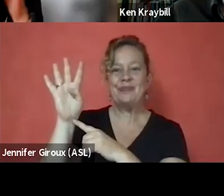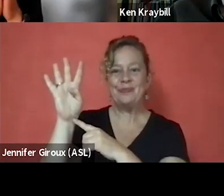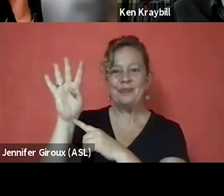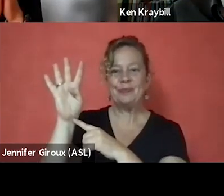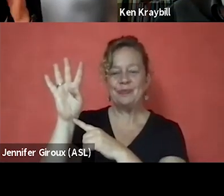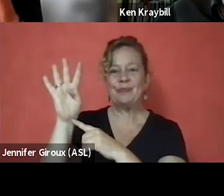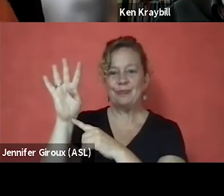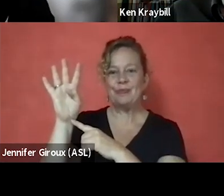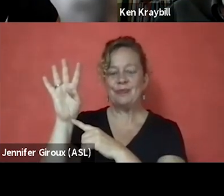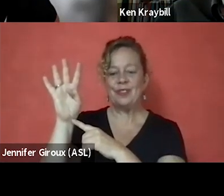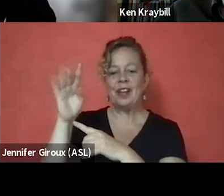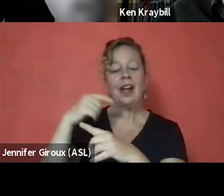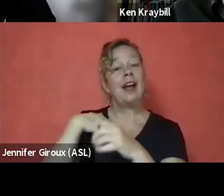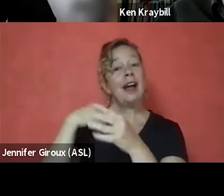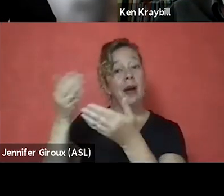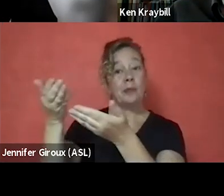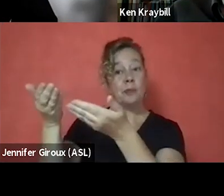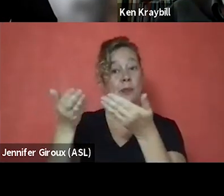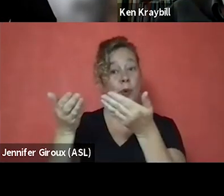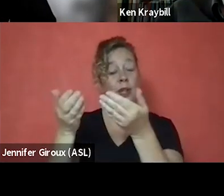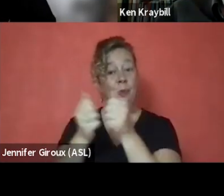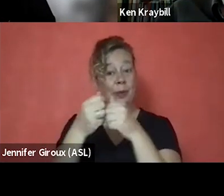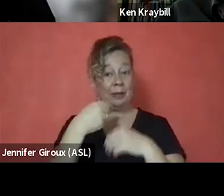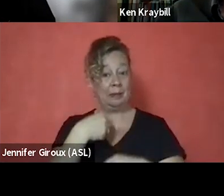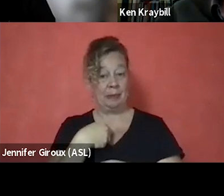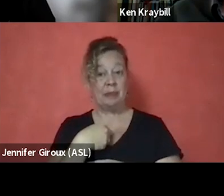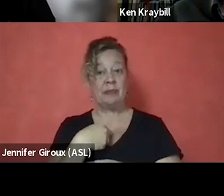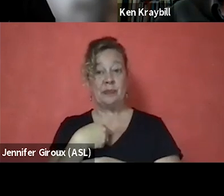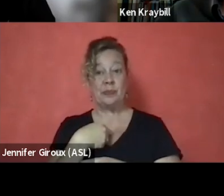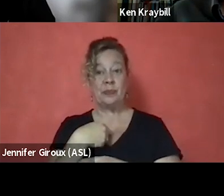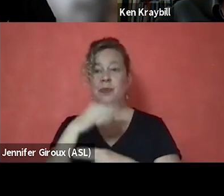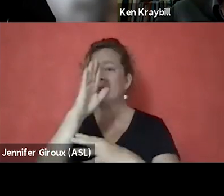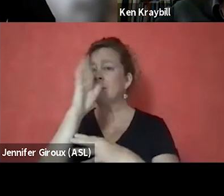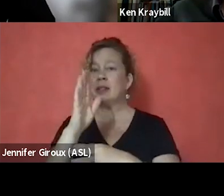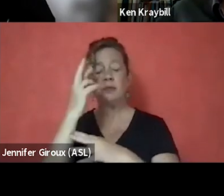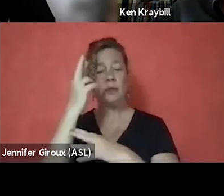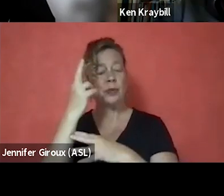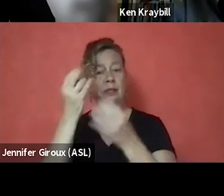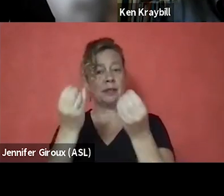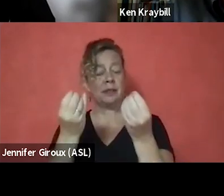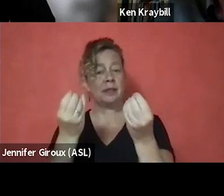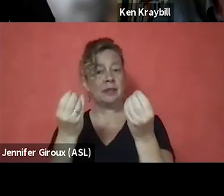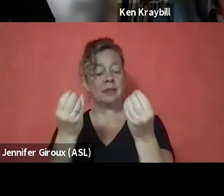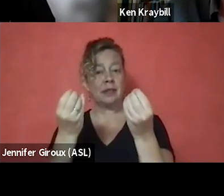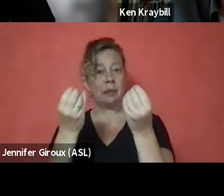I brought that to the table with me and also I never realized how much how effective